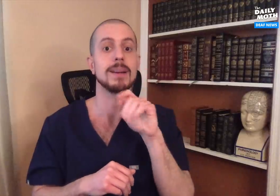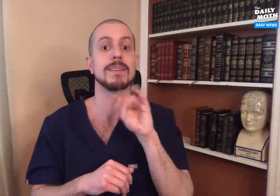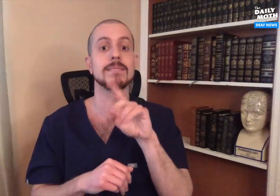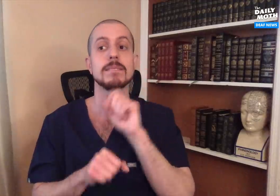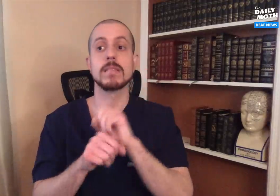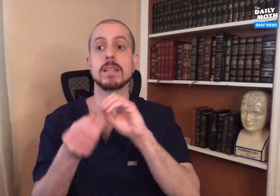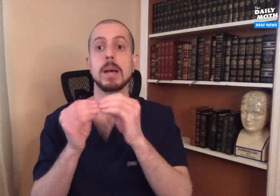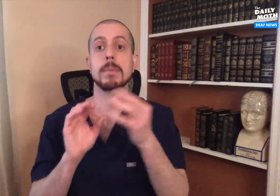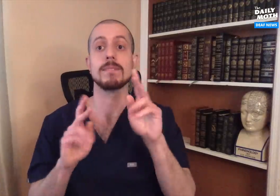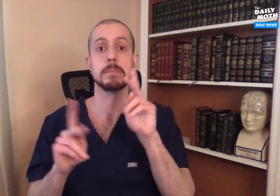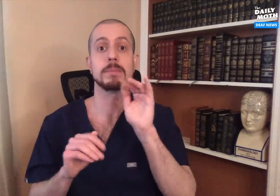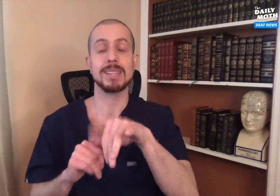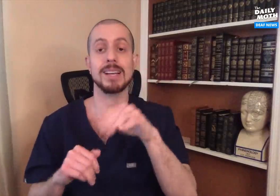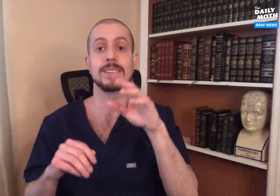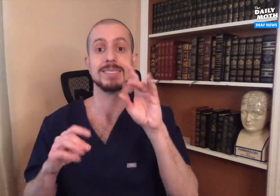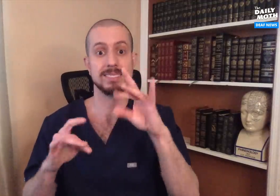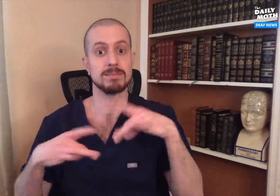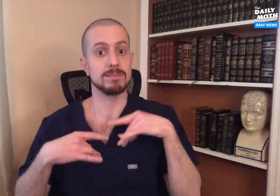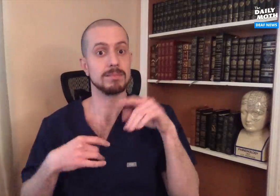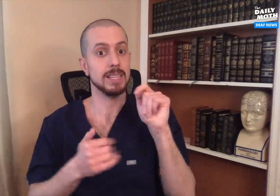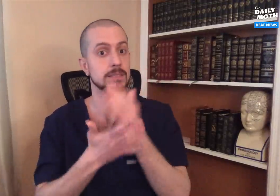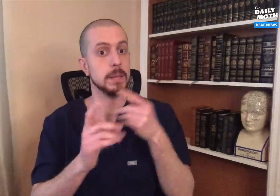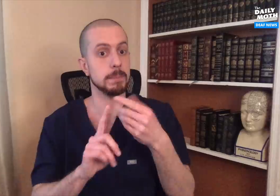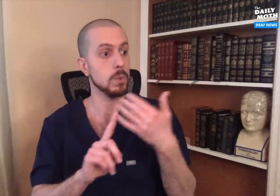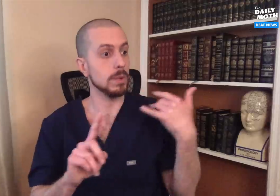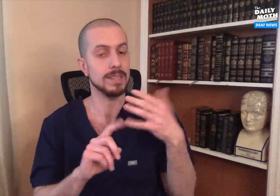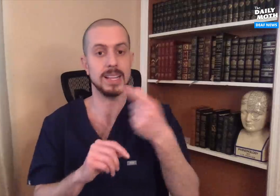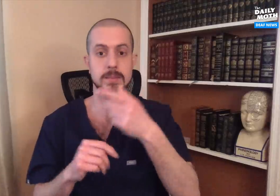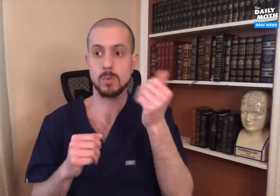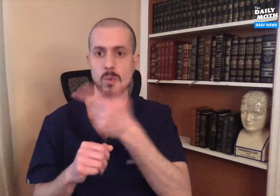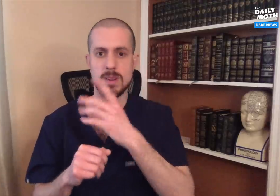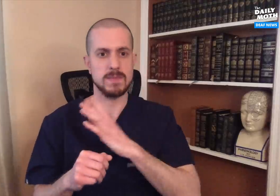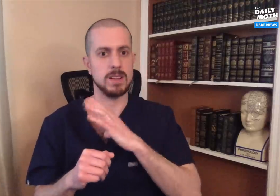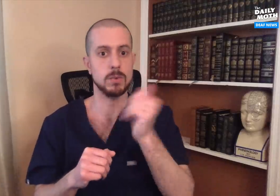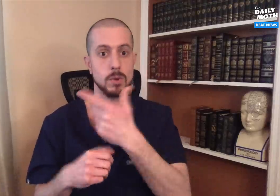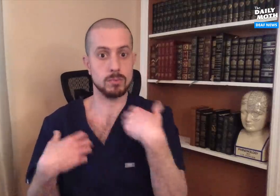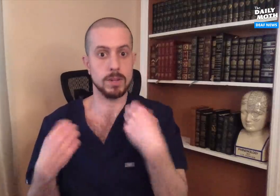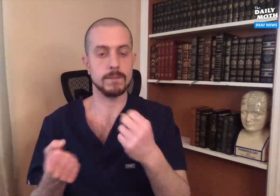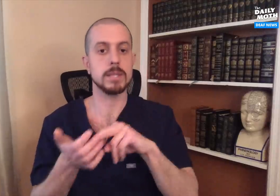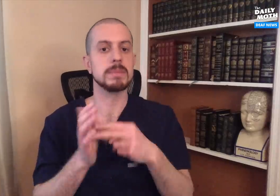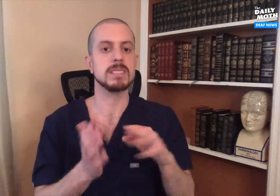But if the number of people who were infected at some point and they turn okay and have recovered,